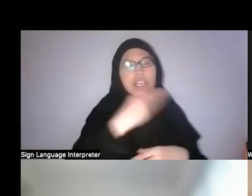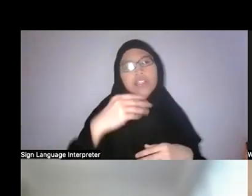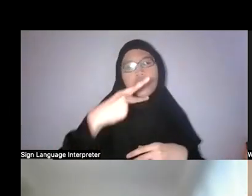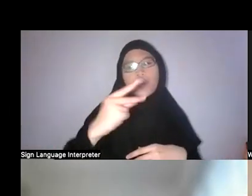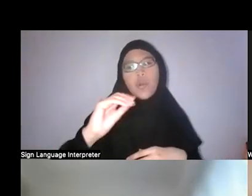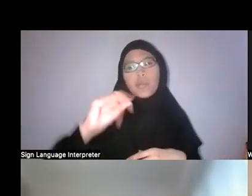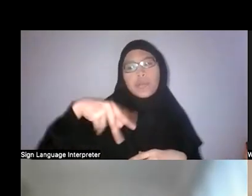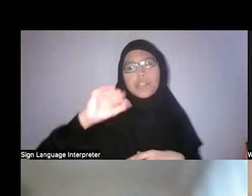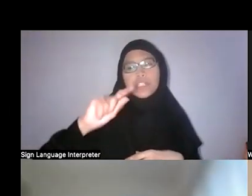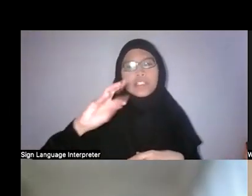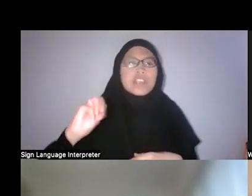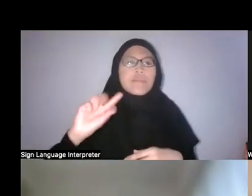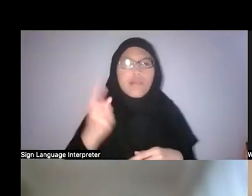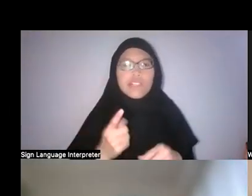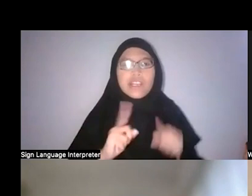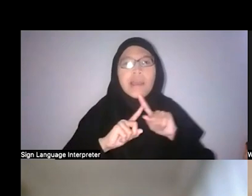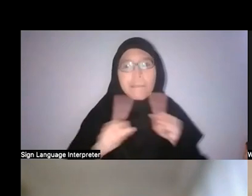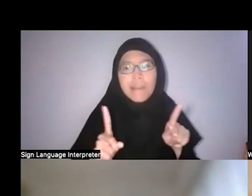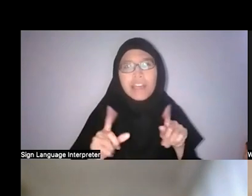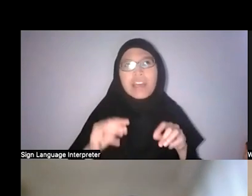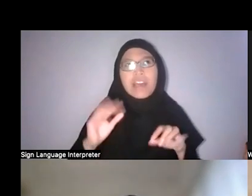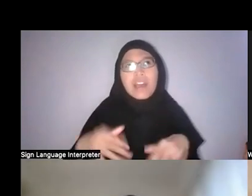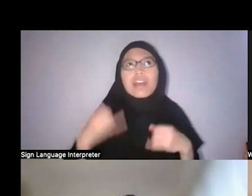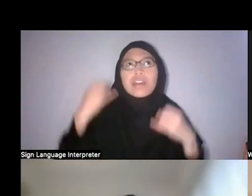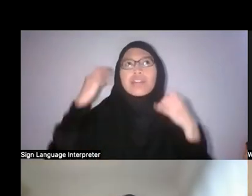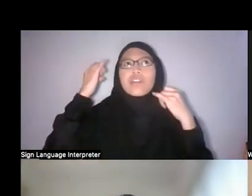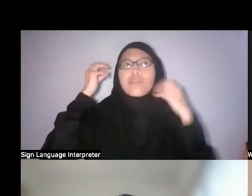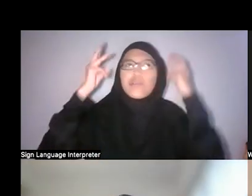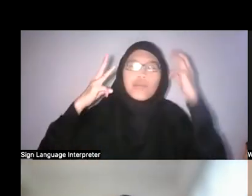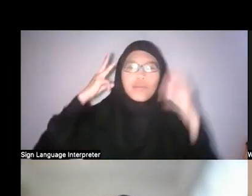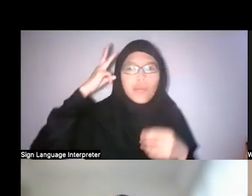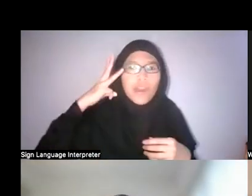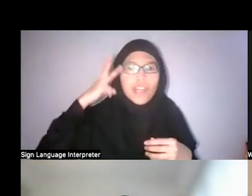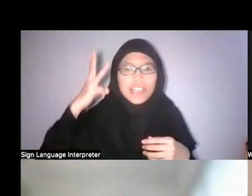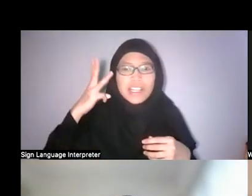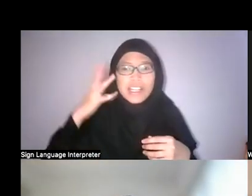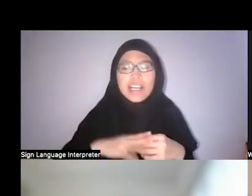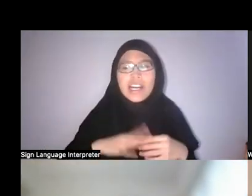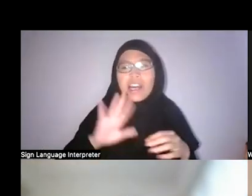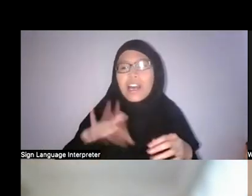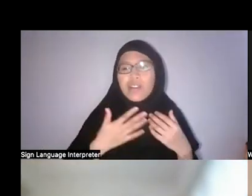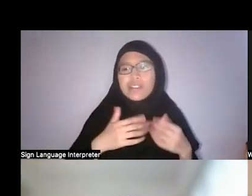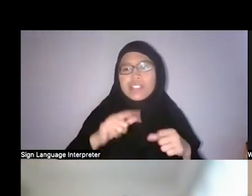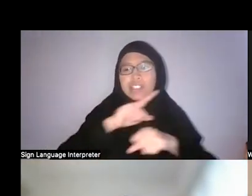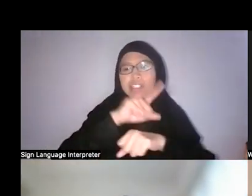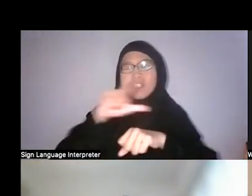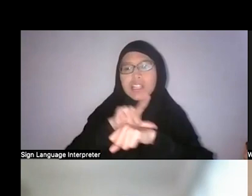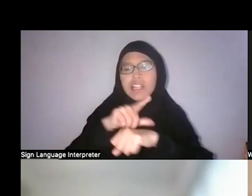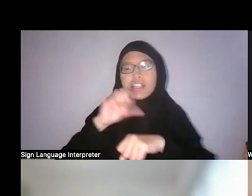But wondering, like how Khairulddin has said, the landscape has been written upon and how it has changed.